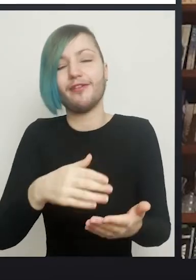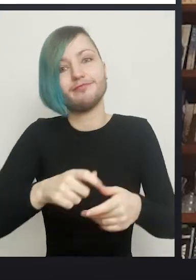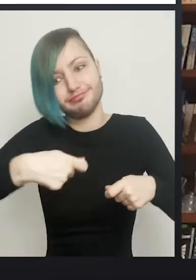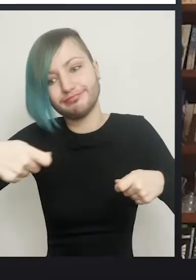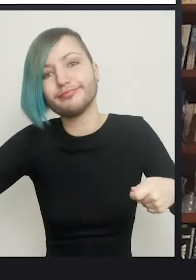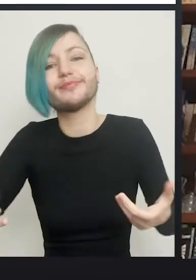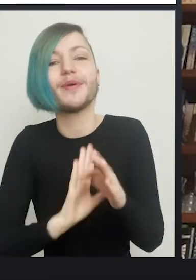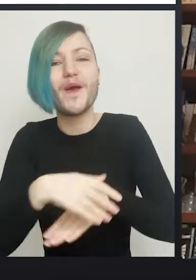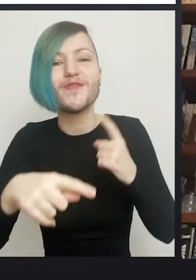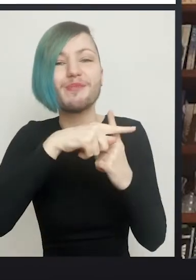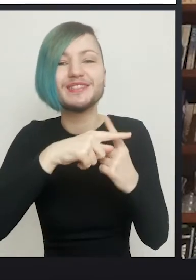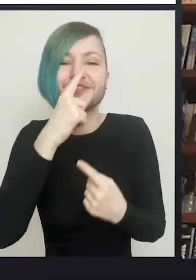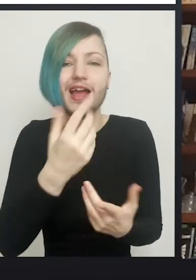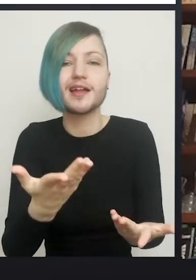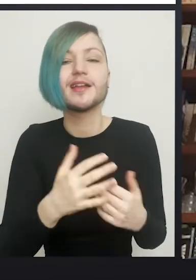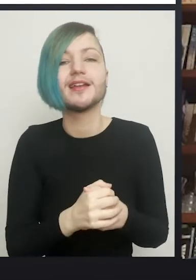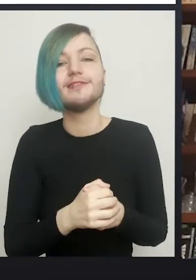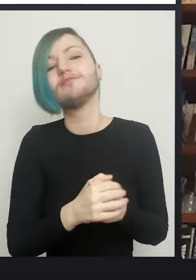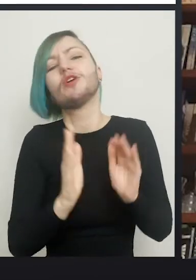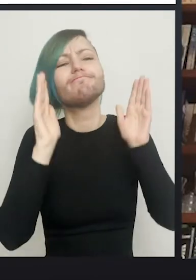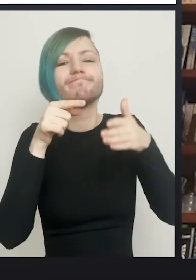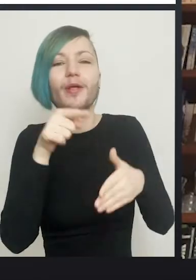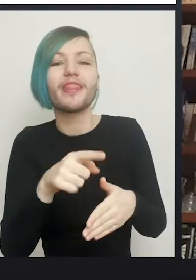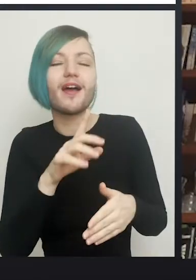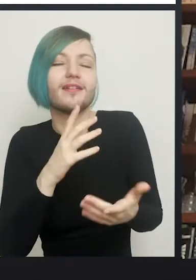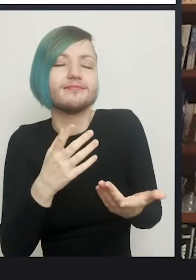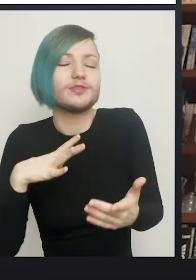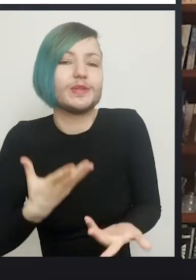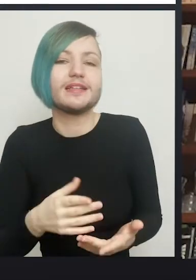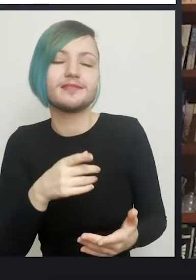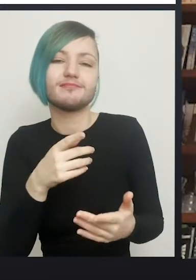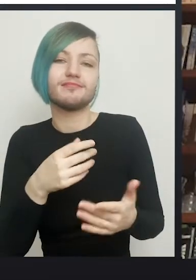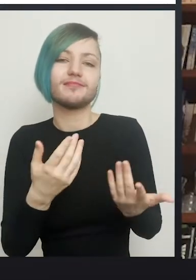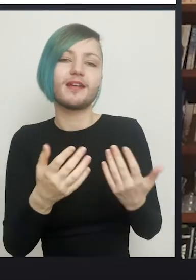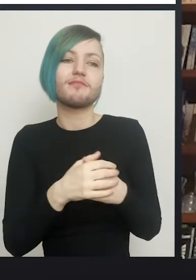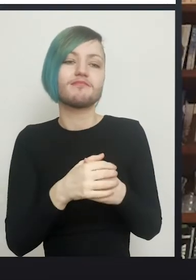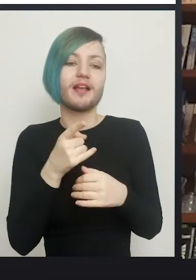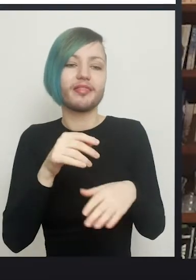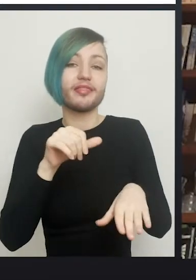linger on what's so brilliant about this surgery for so many people in so many ways.